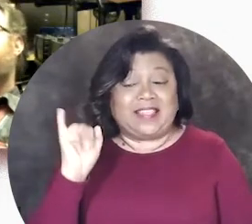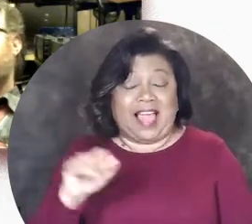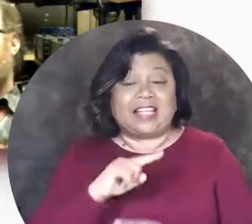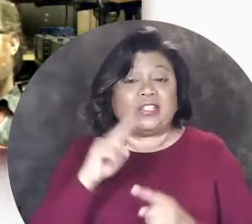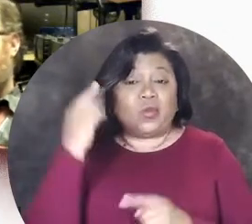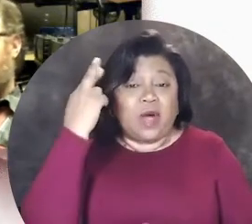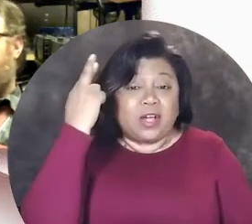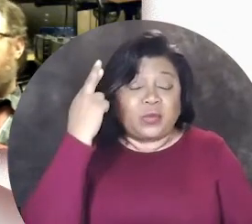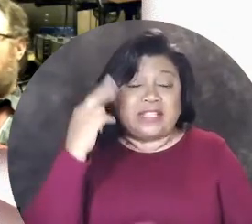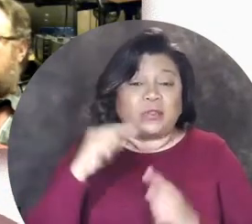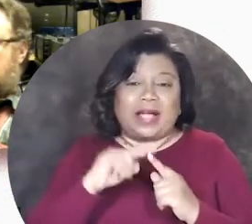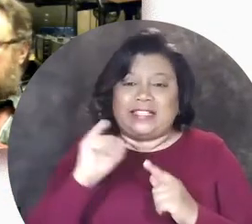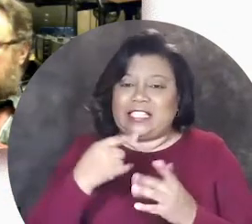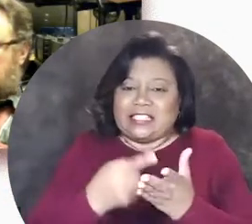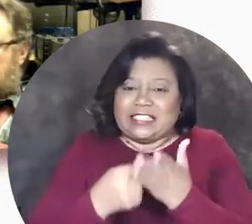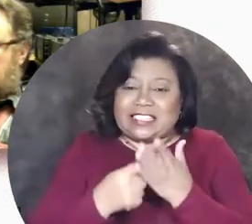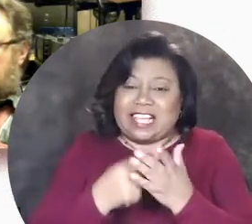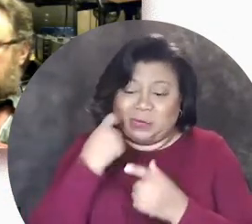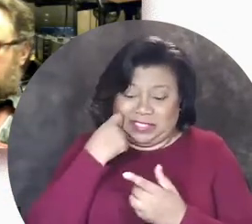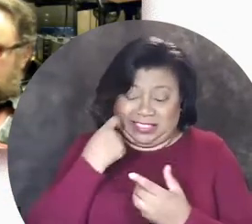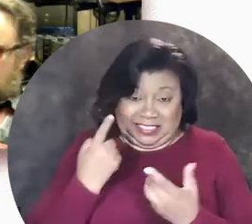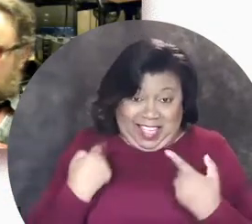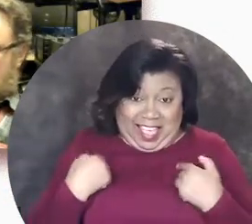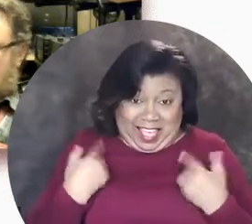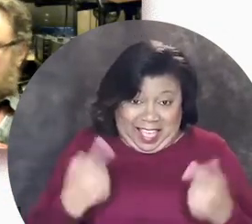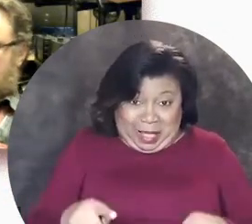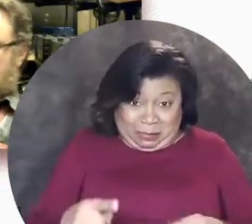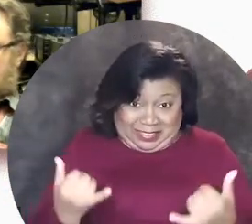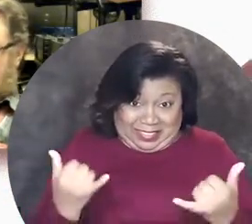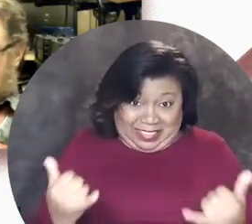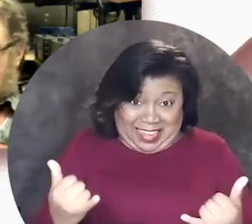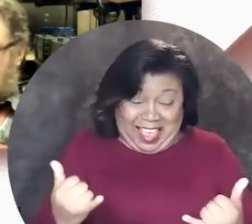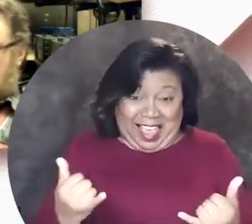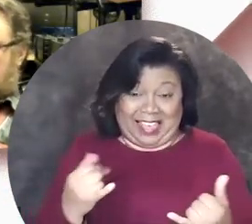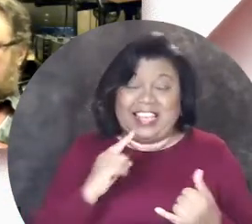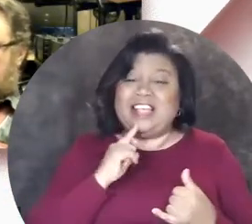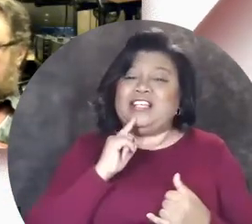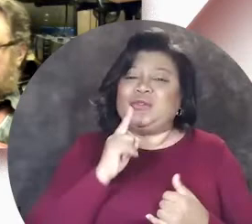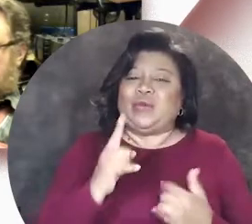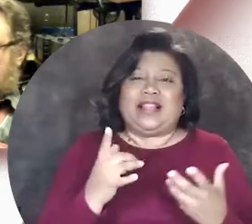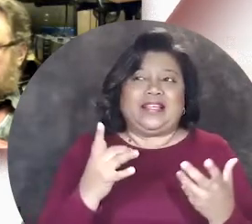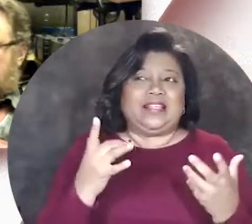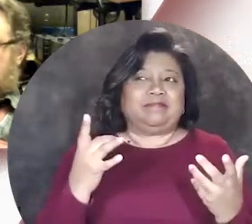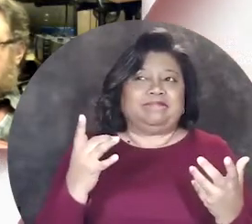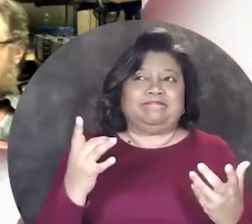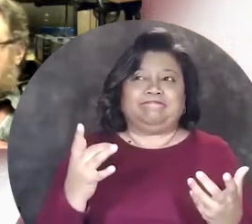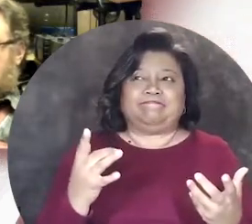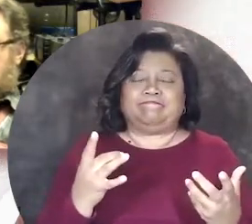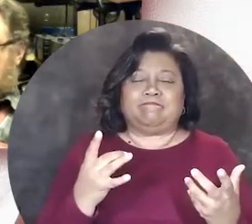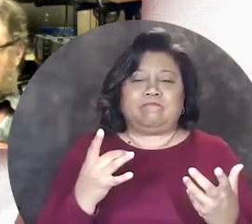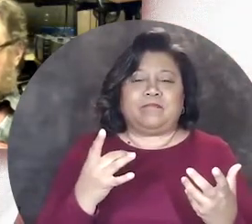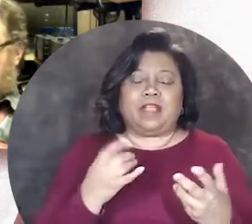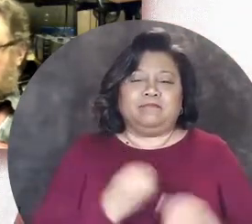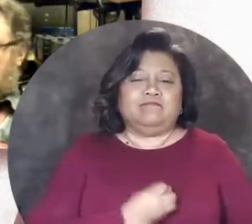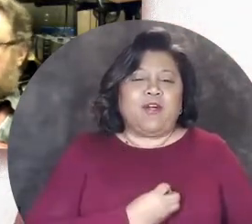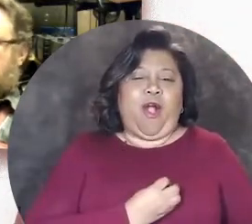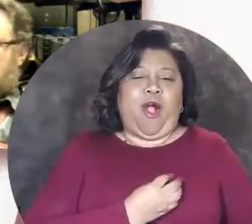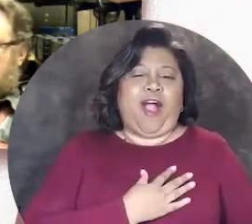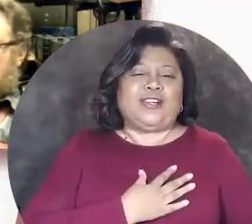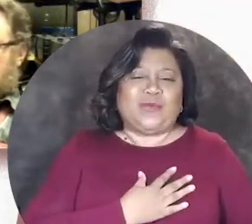is one reason why I feel like this discussion that we've just had today is really like heartwarming